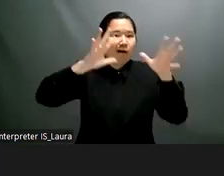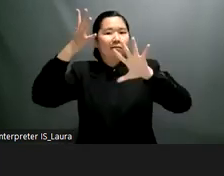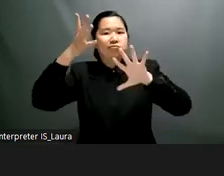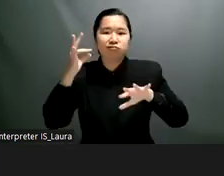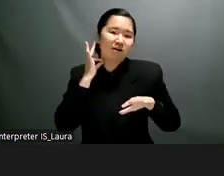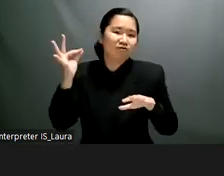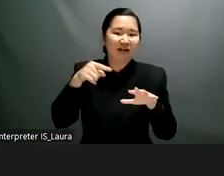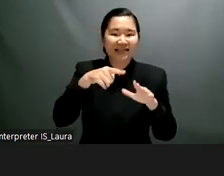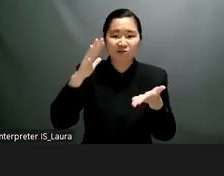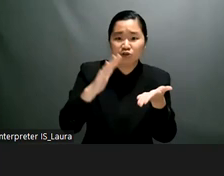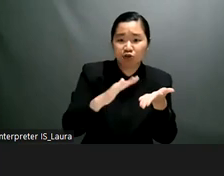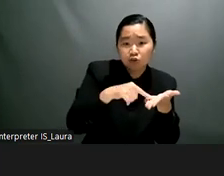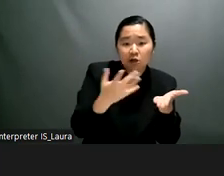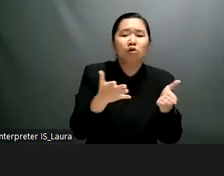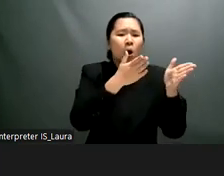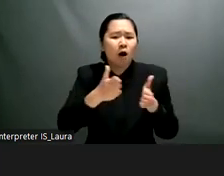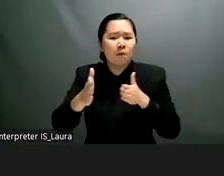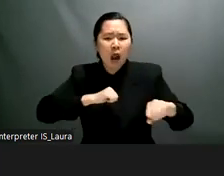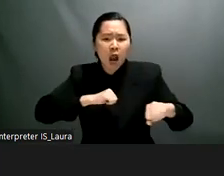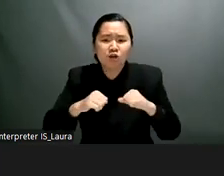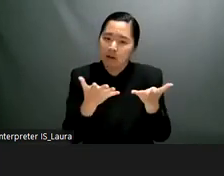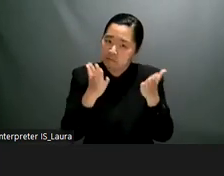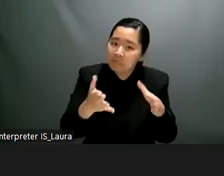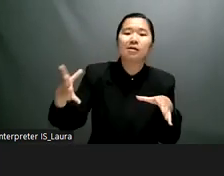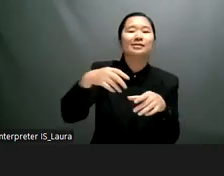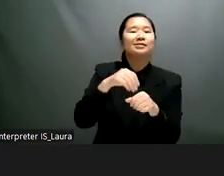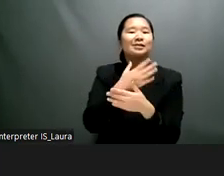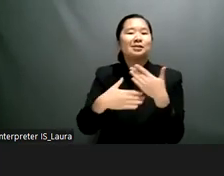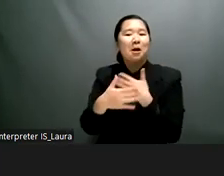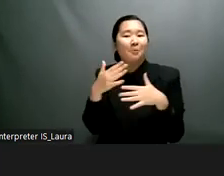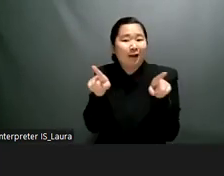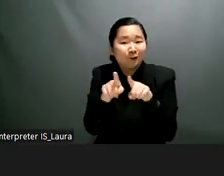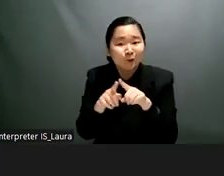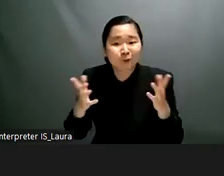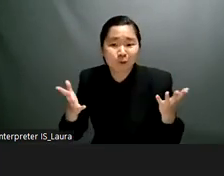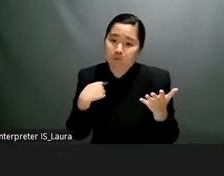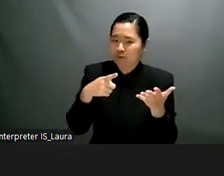who is the chair of the crpd community and uh she's an australian human rights lawyer